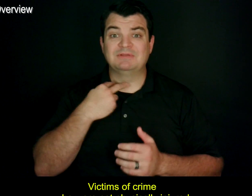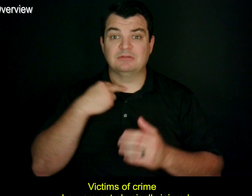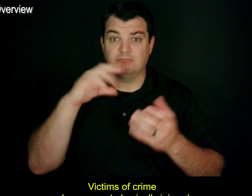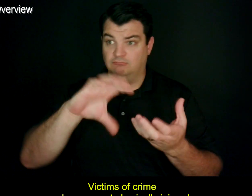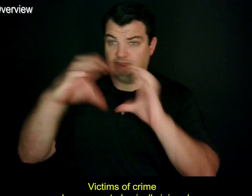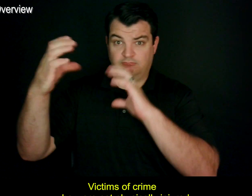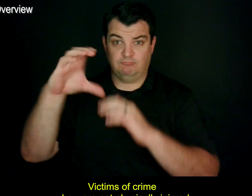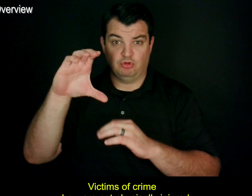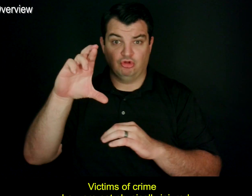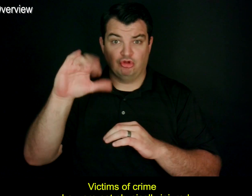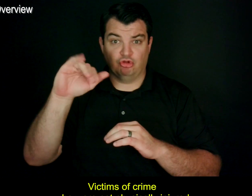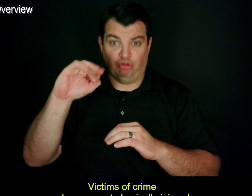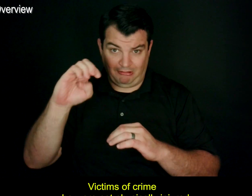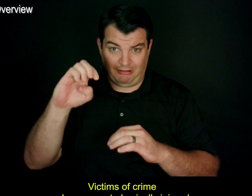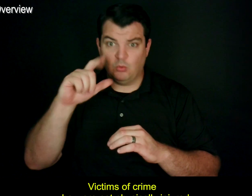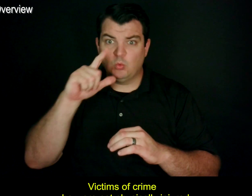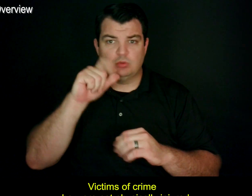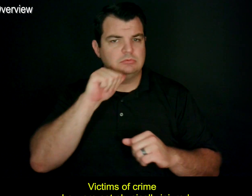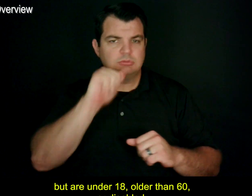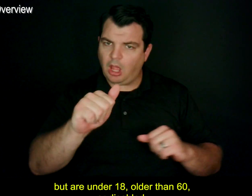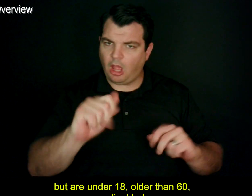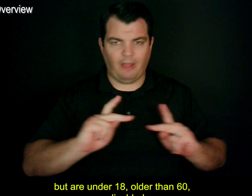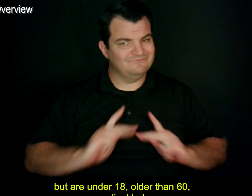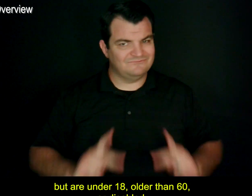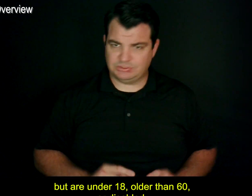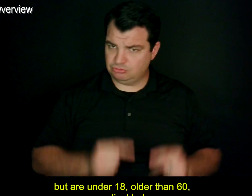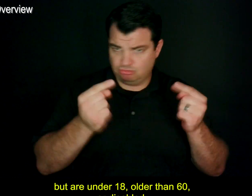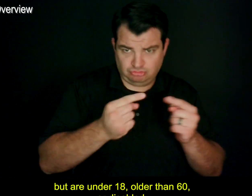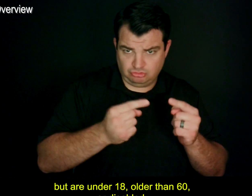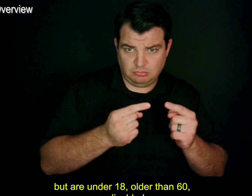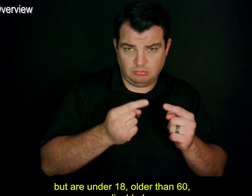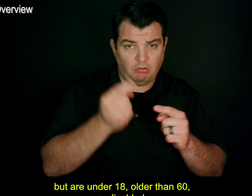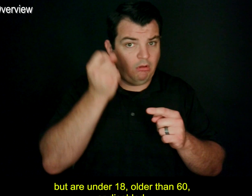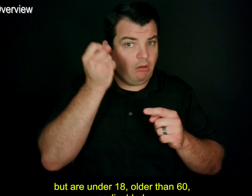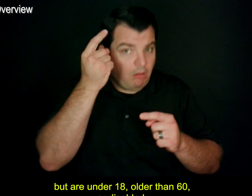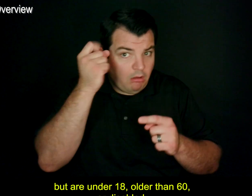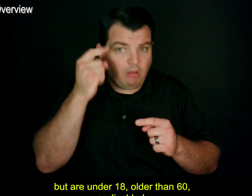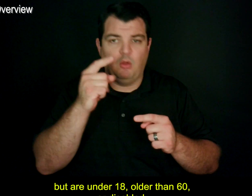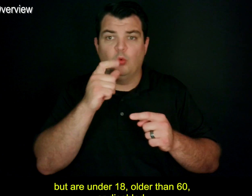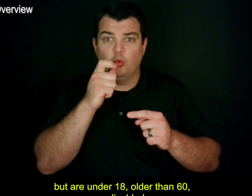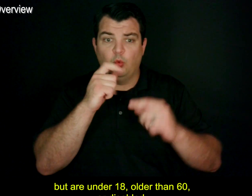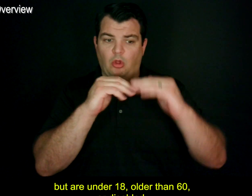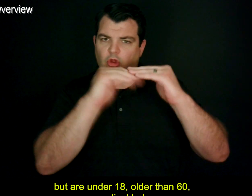Victims of crime who were not physically injured but are under 18, older than 60, or disabled.